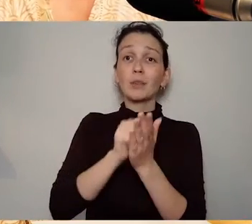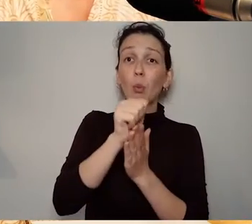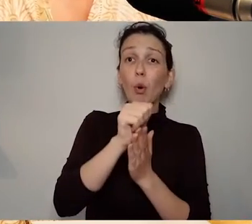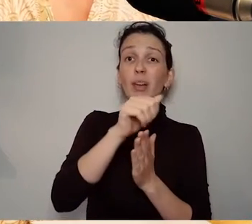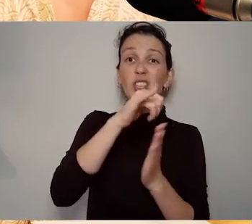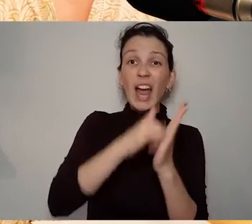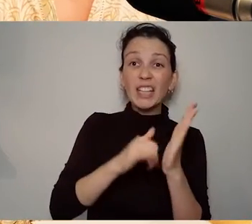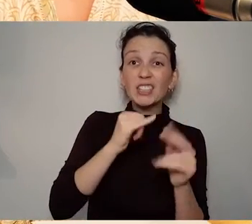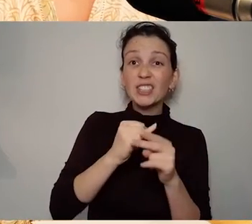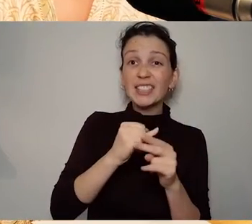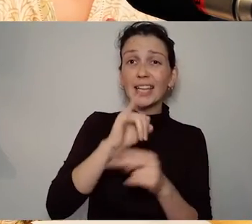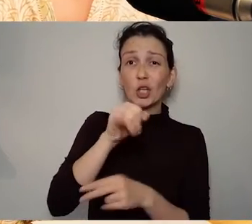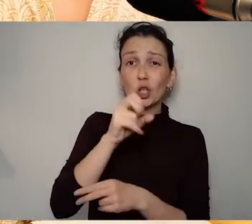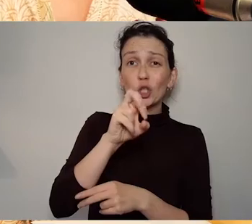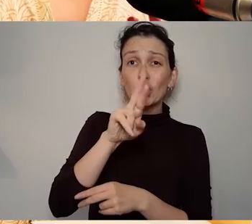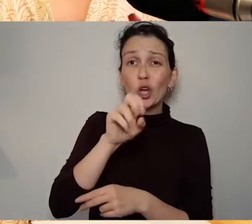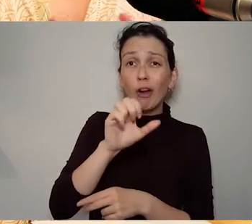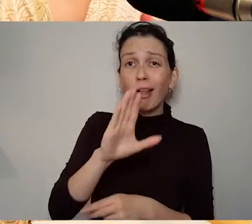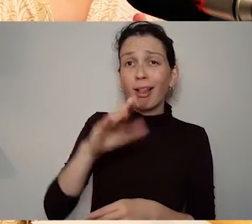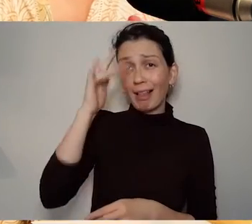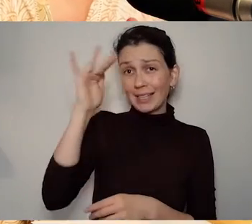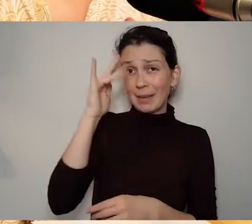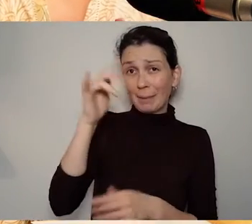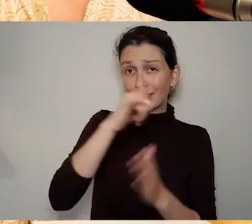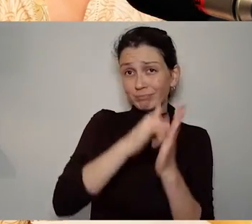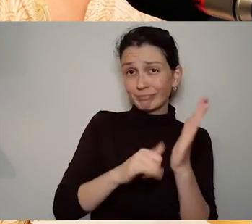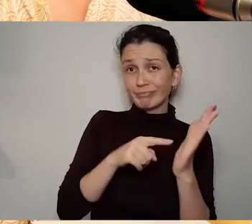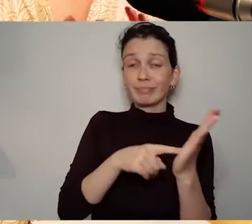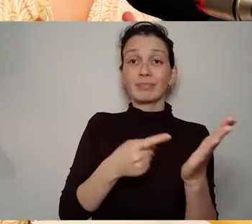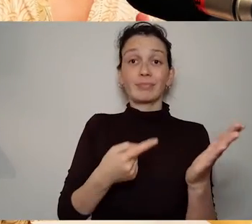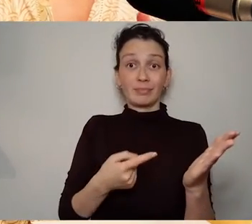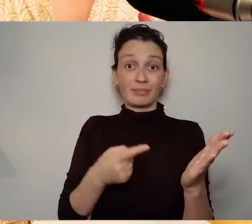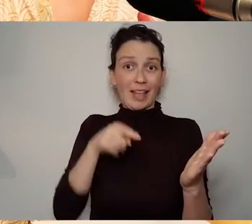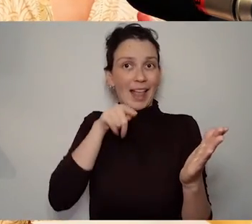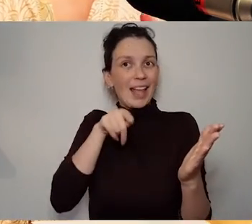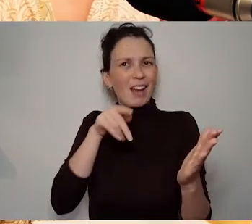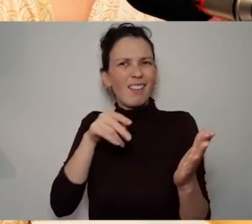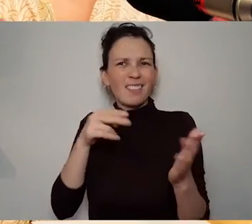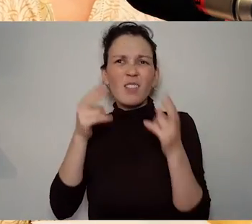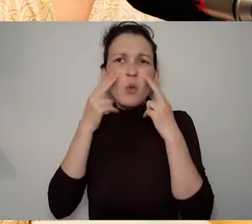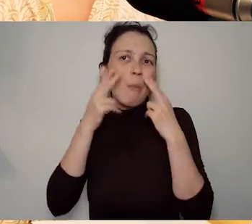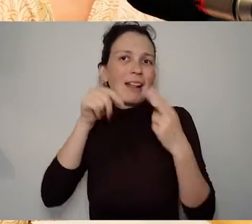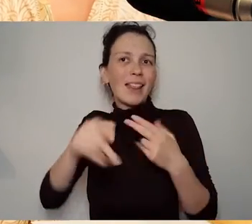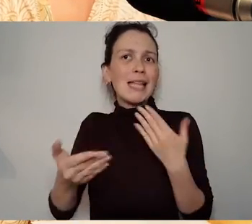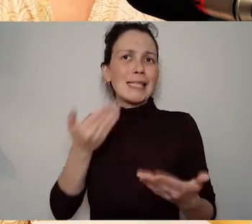outputs. But what we want to do here is something a little bit different so Una and Kate would be